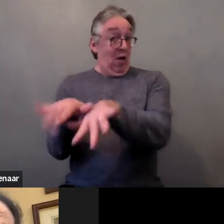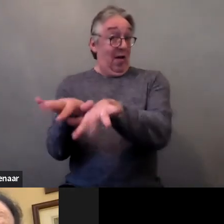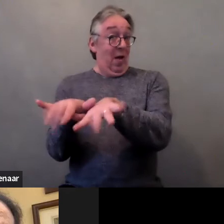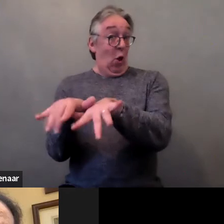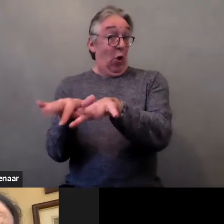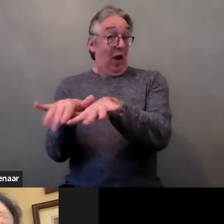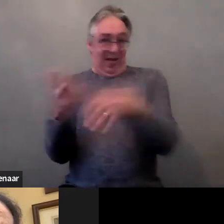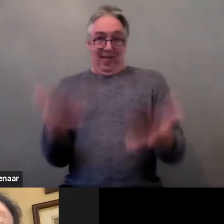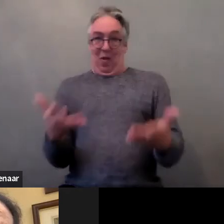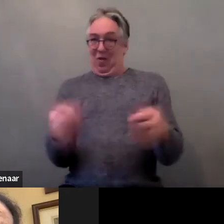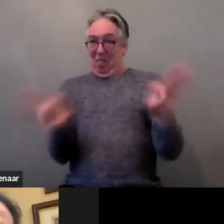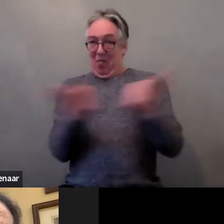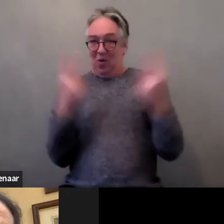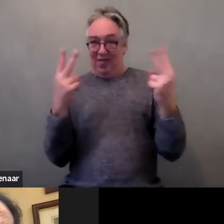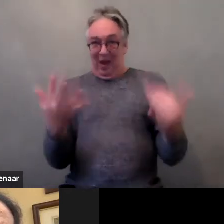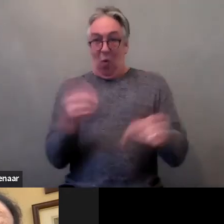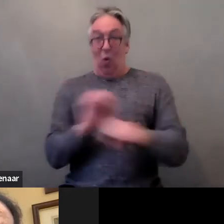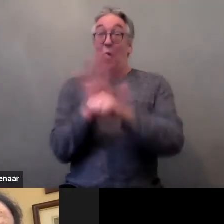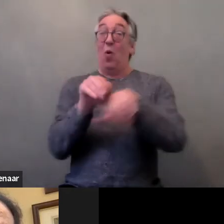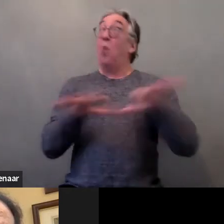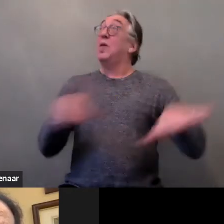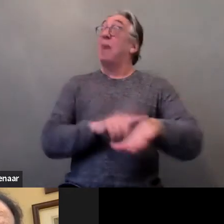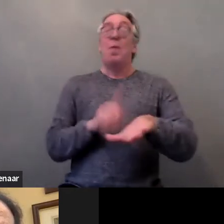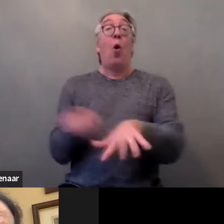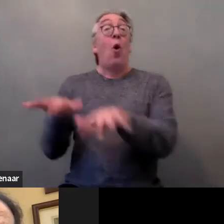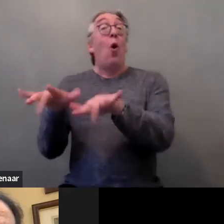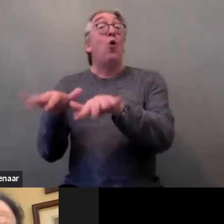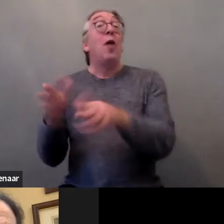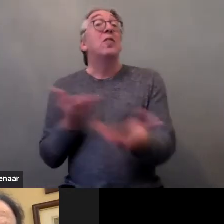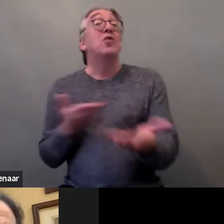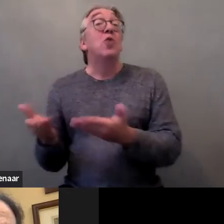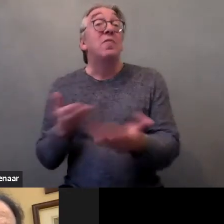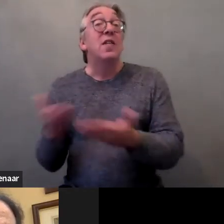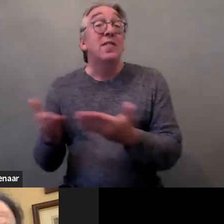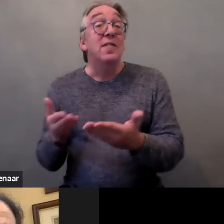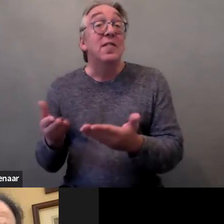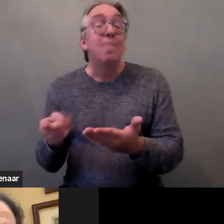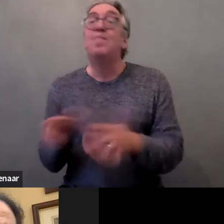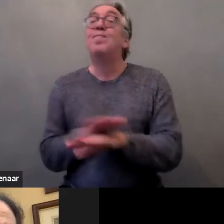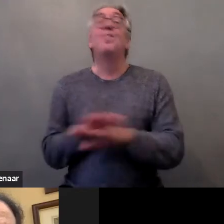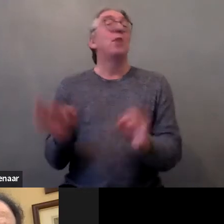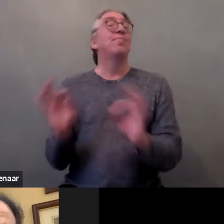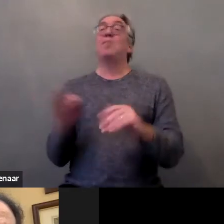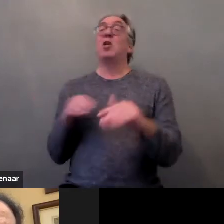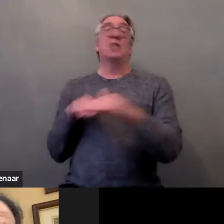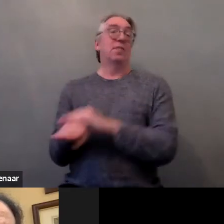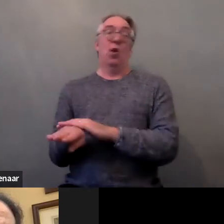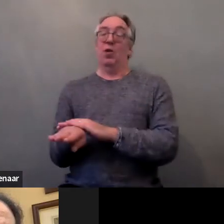that these services weren't accessible to women with disabilities